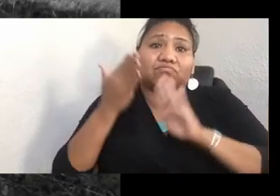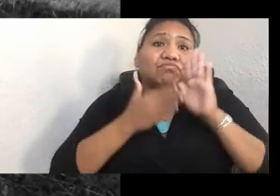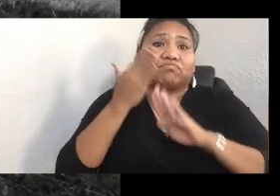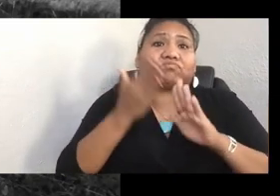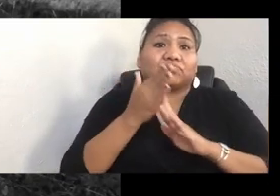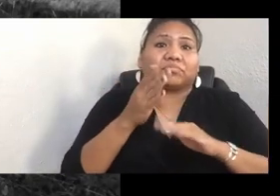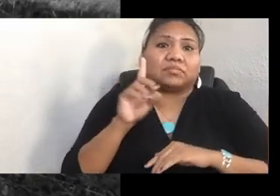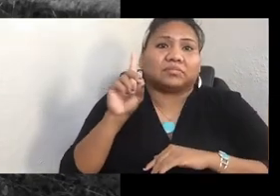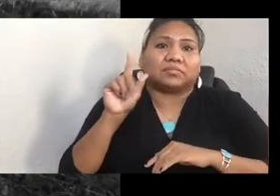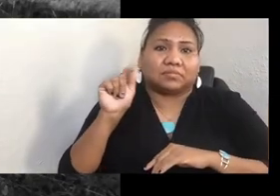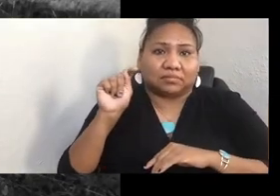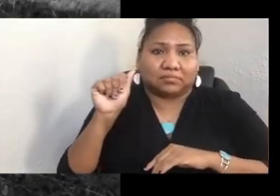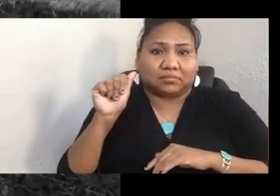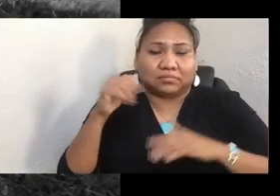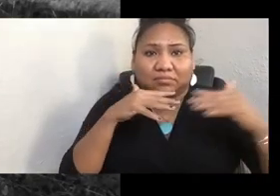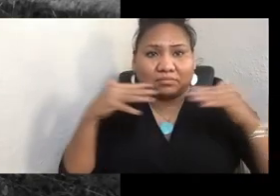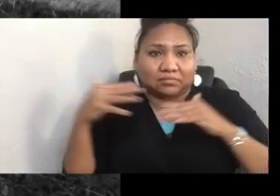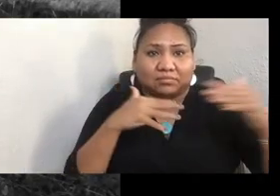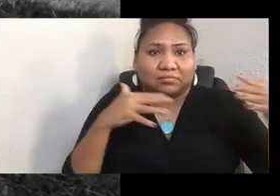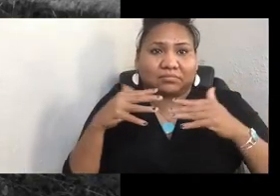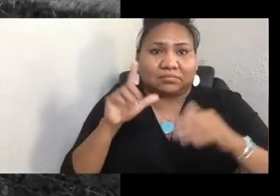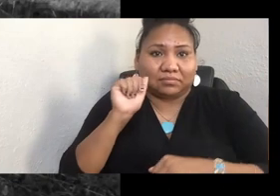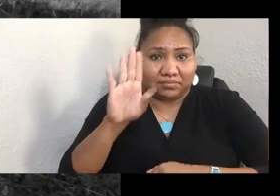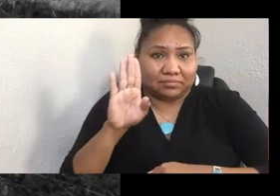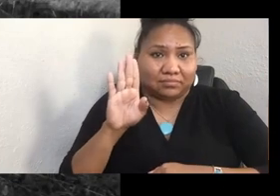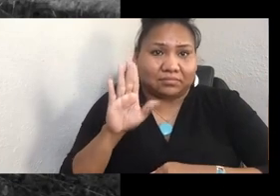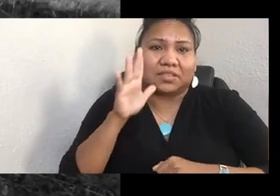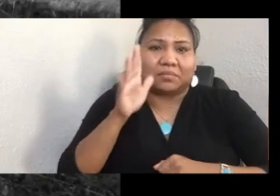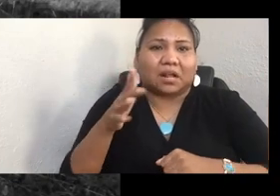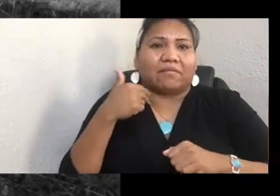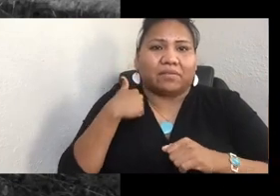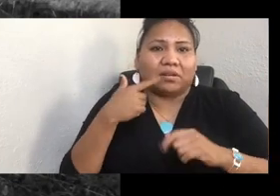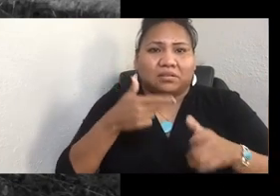live with Des and Adrienne on our AMR podcast if you want to join on Instagram.